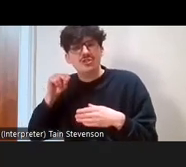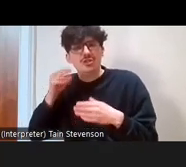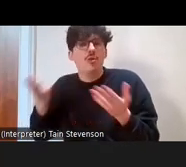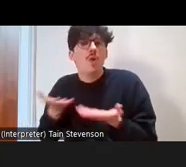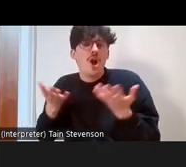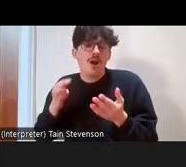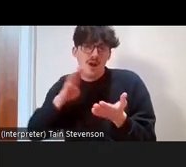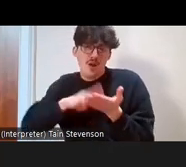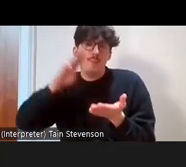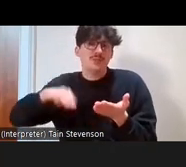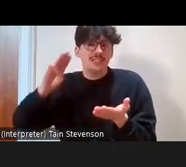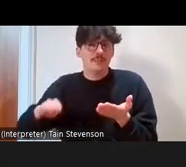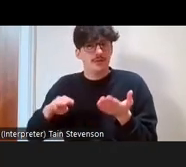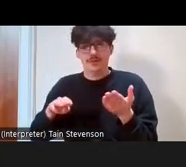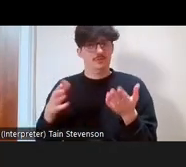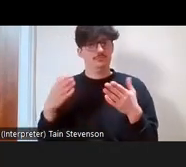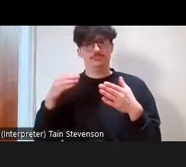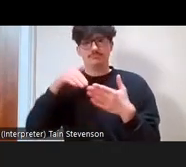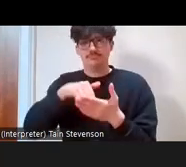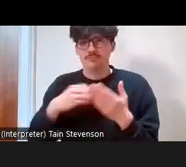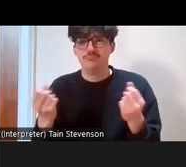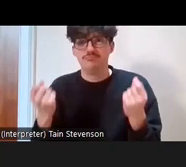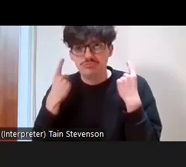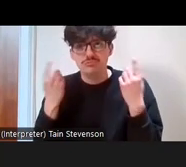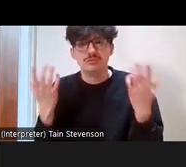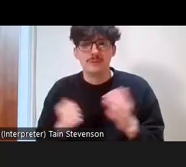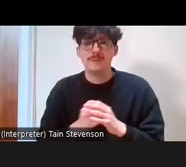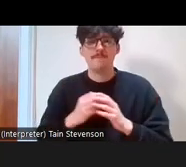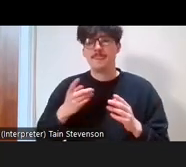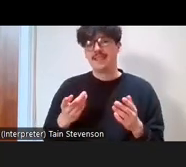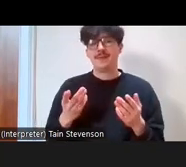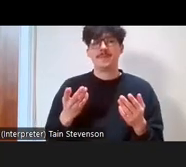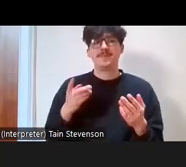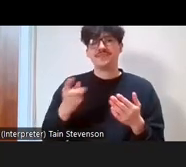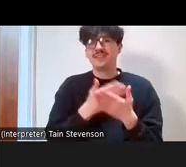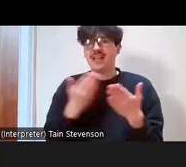or being kind of seen as different because the language that you use,